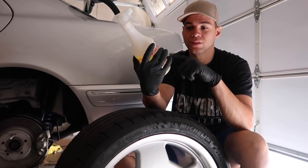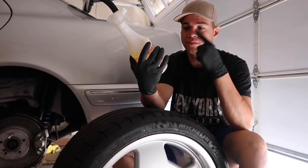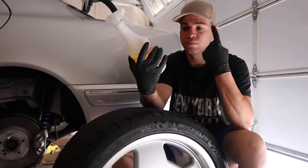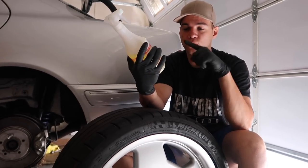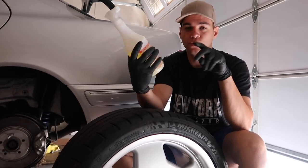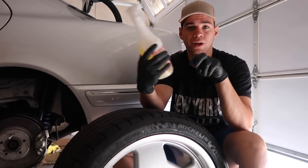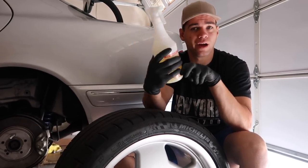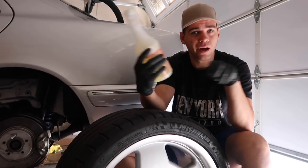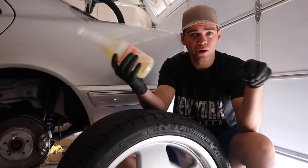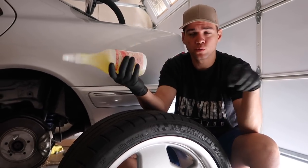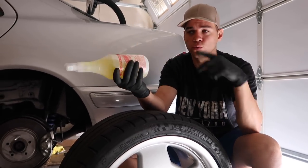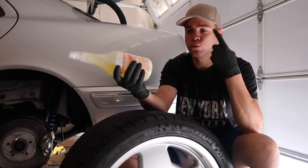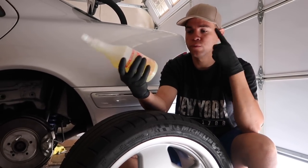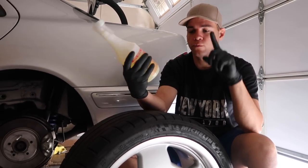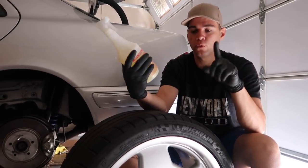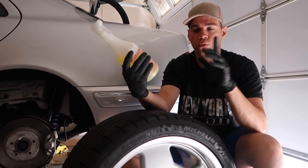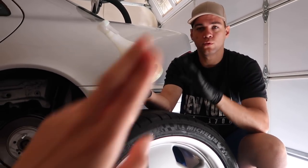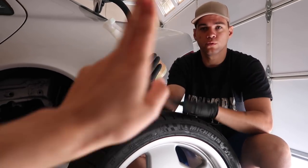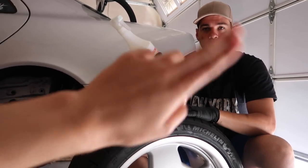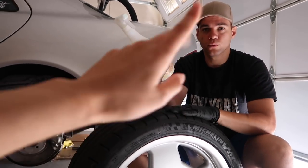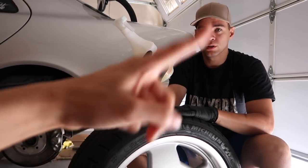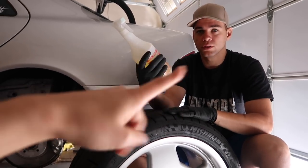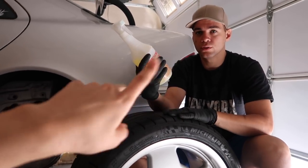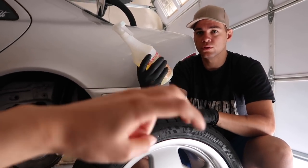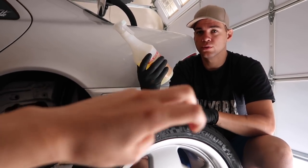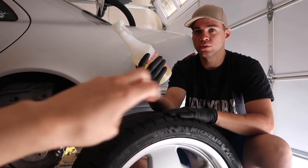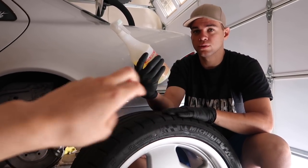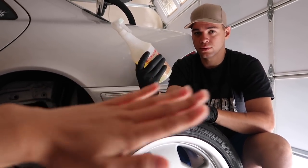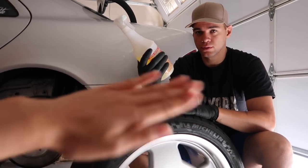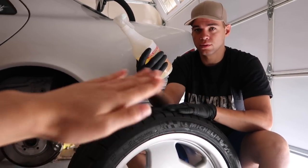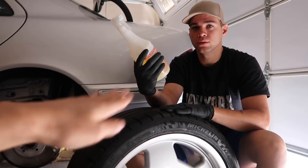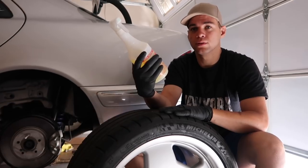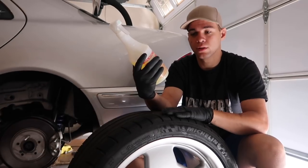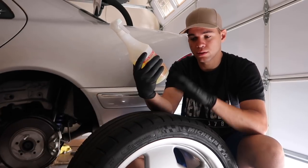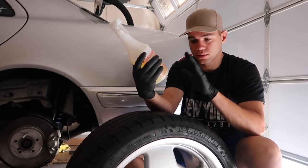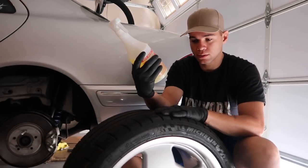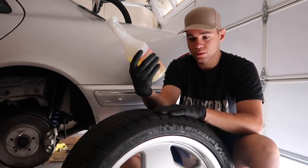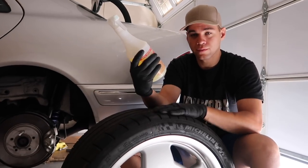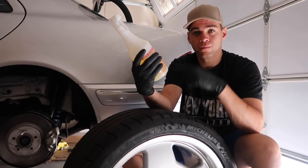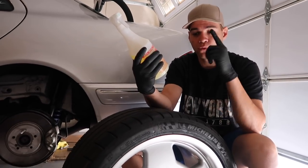I used this for the couch E: use it to clean the couch